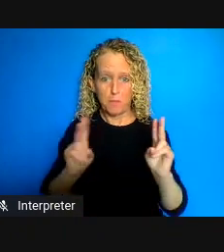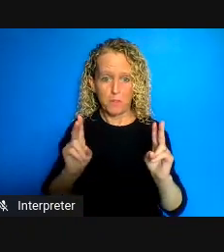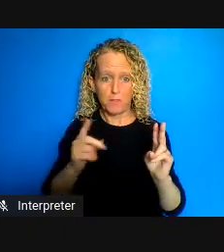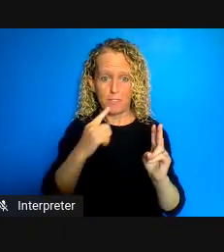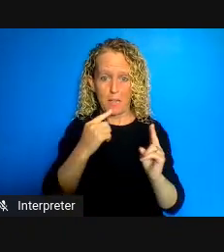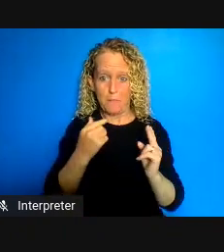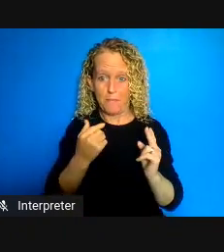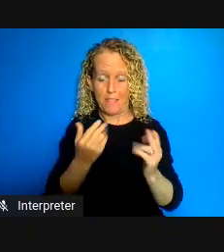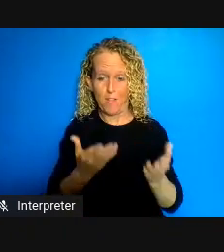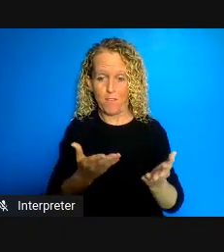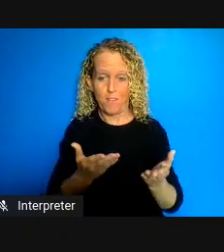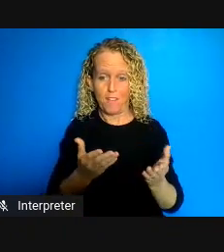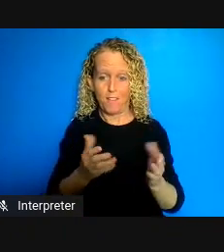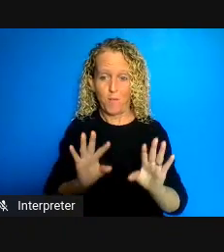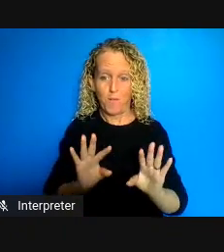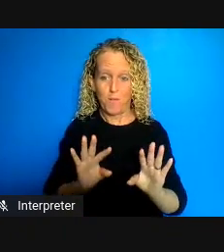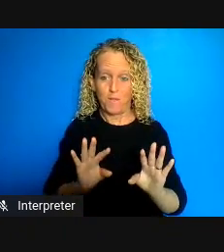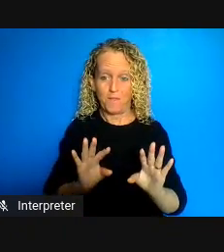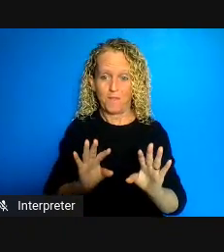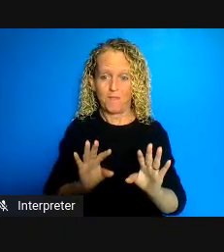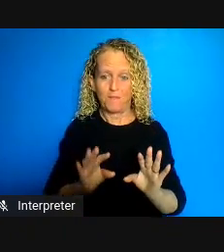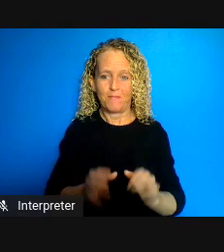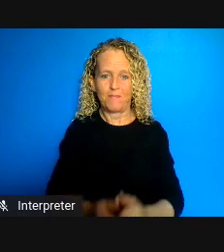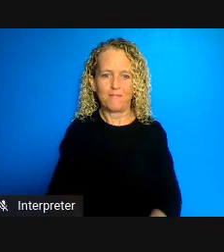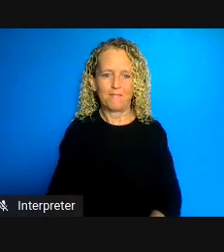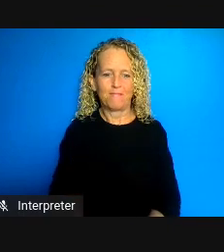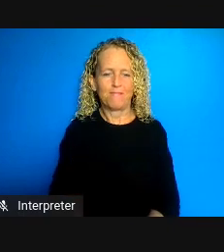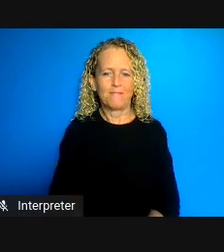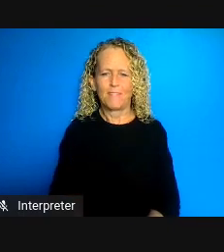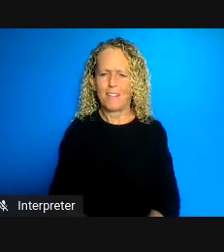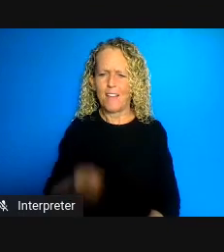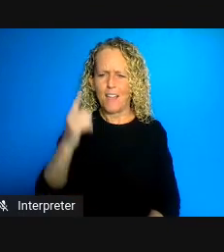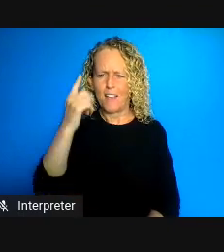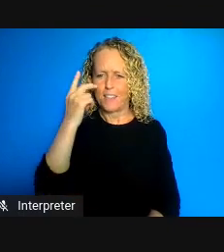there was a there was something in the chat saying my connection was lost but I